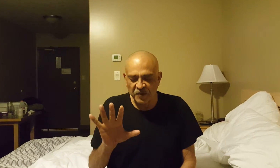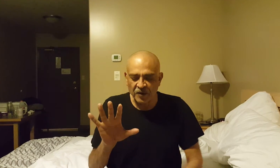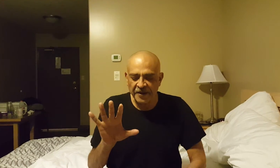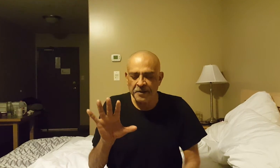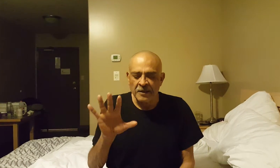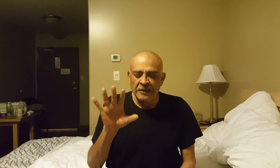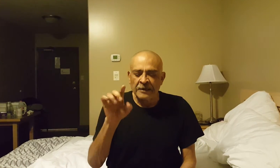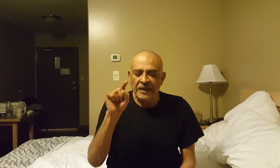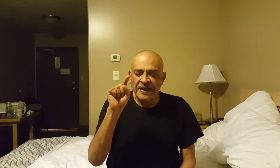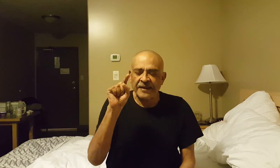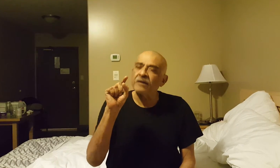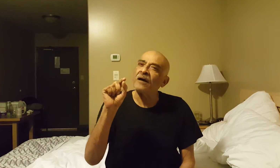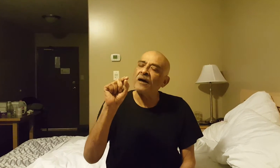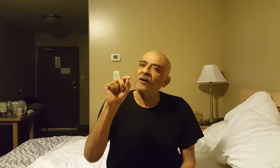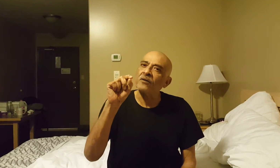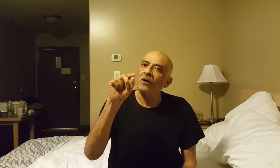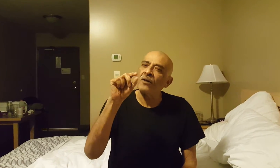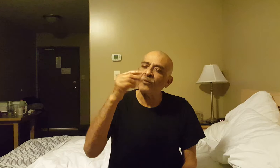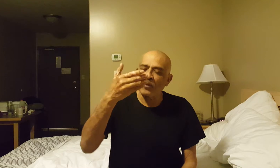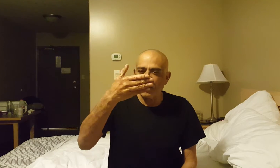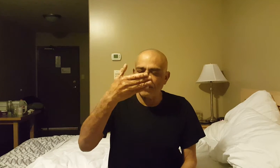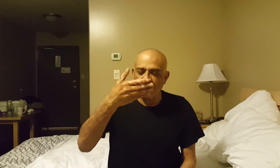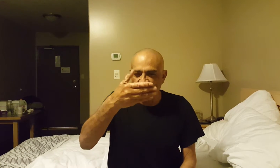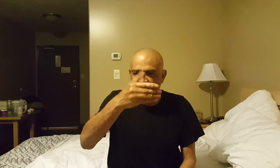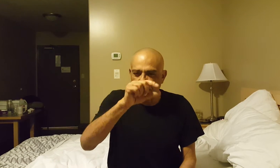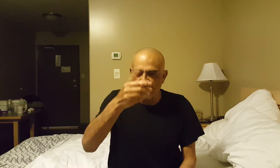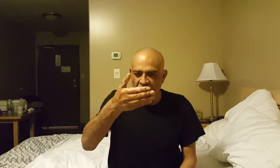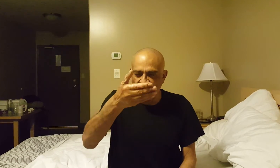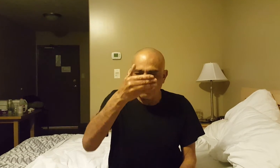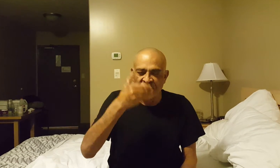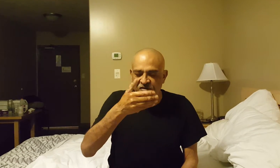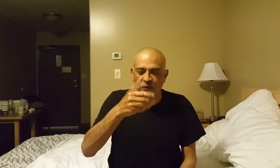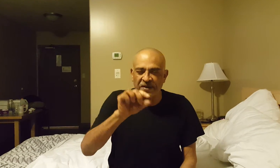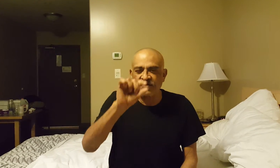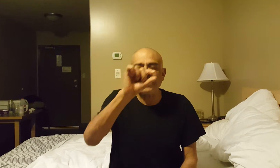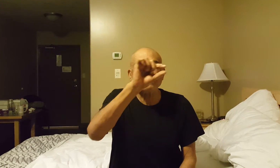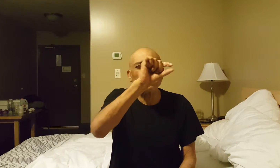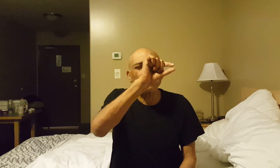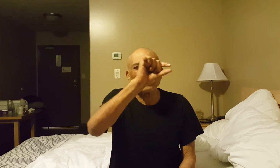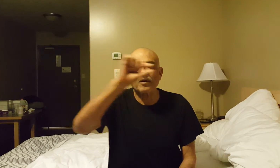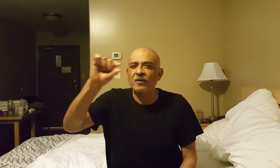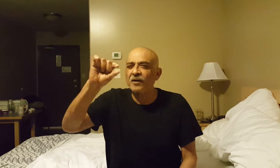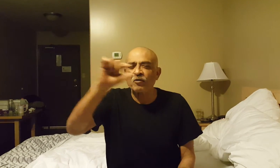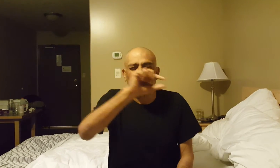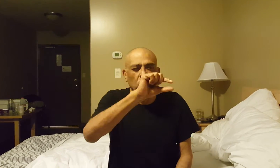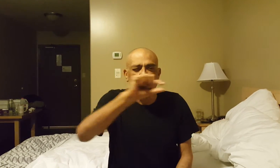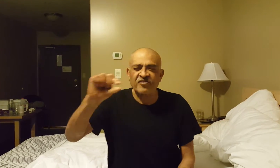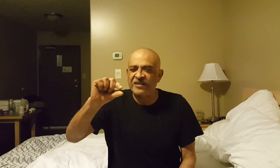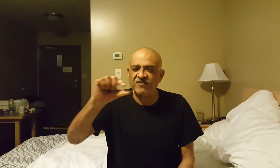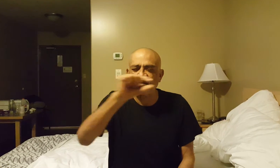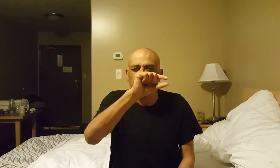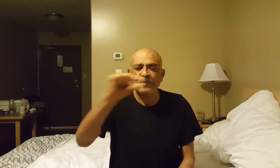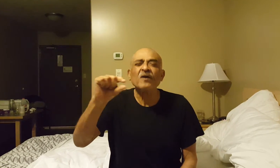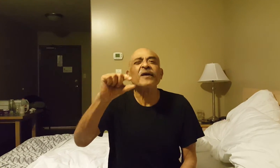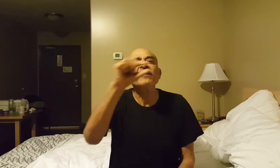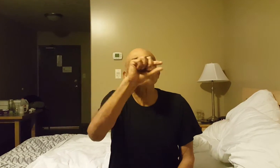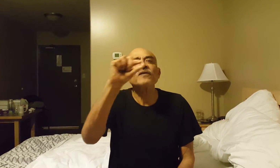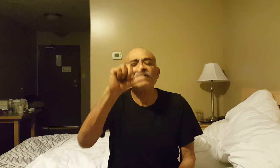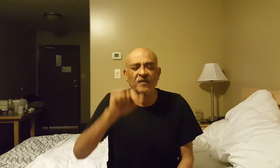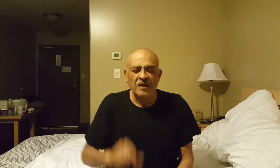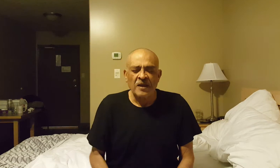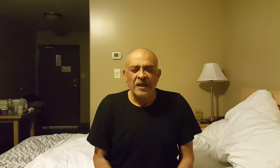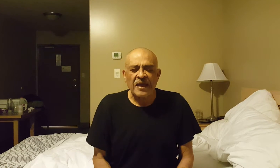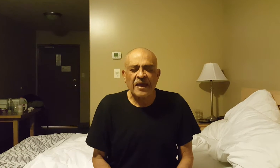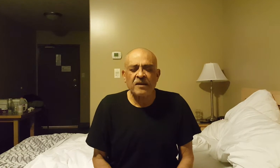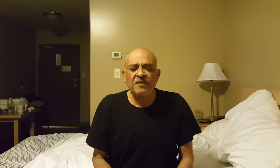okay and on the first of the white screens you cut out two slits, okay, two slits, and then